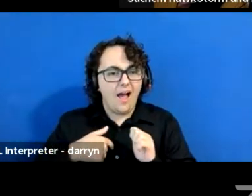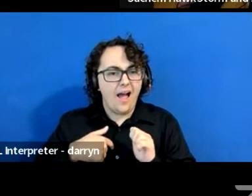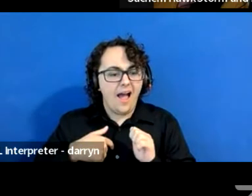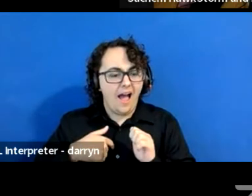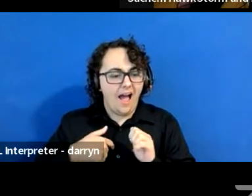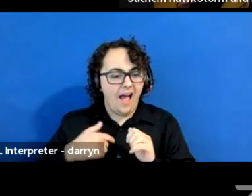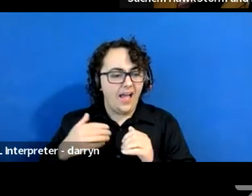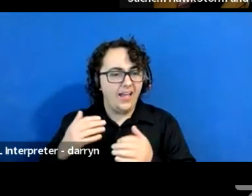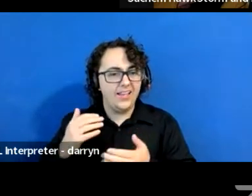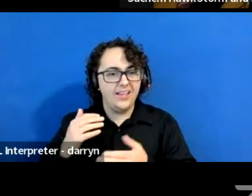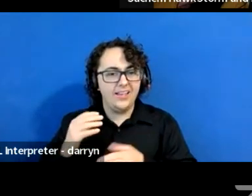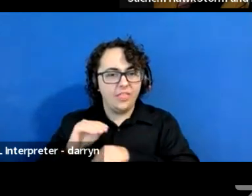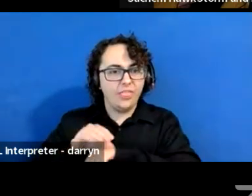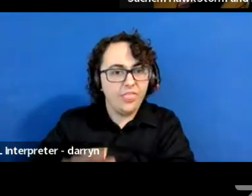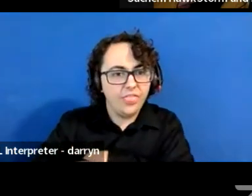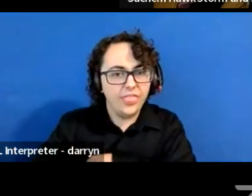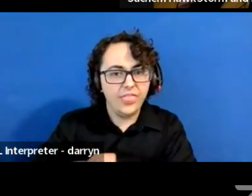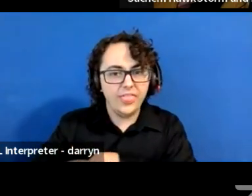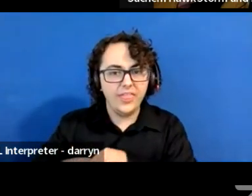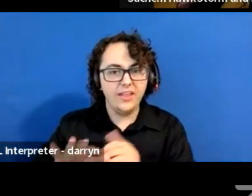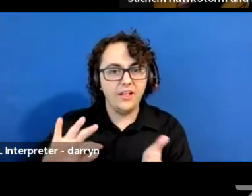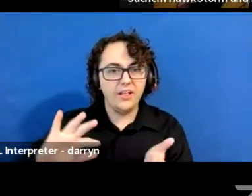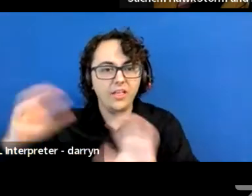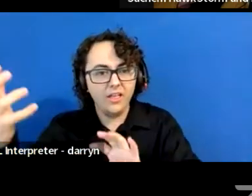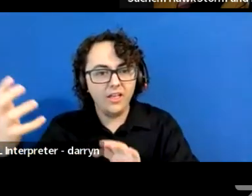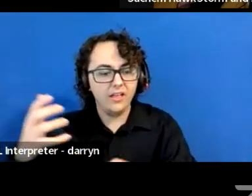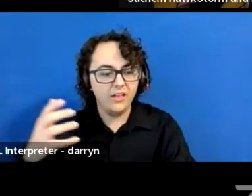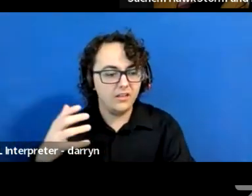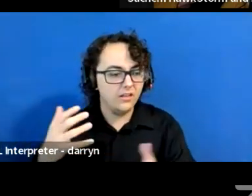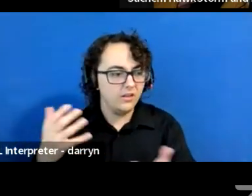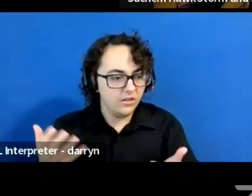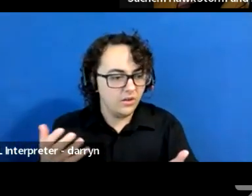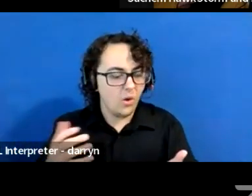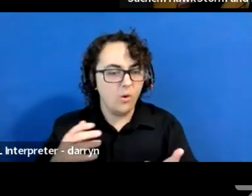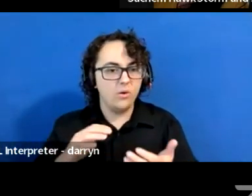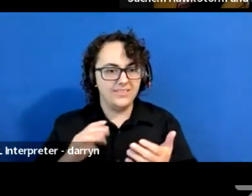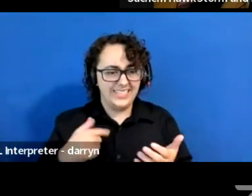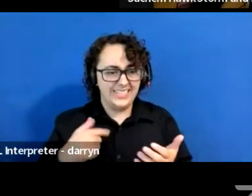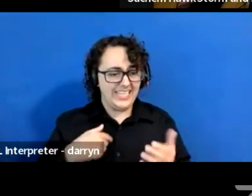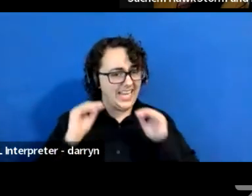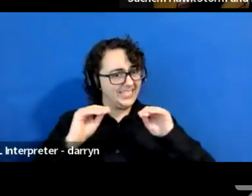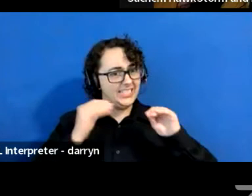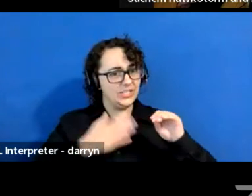or to teach my children different? And so, yeah, I mean, from the beginning,